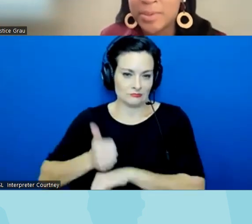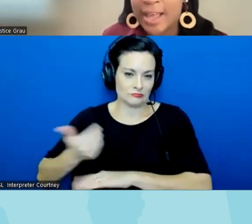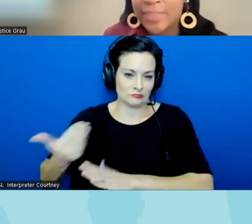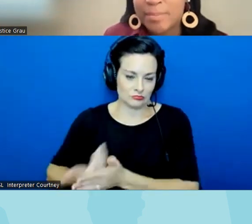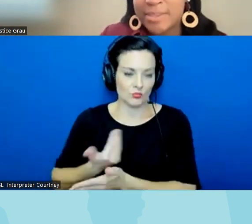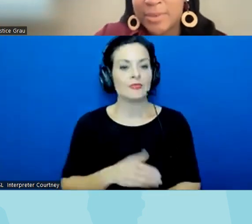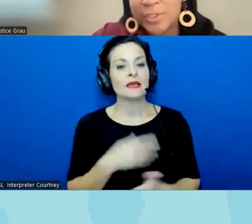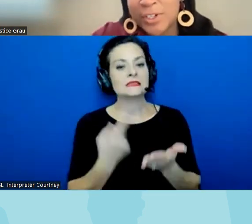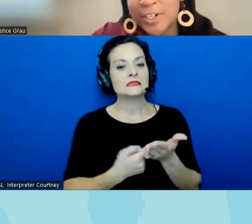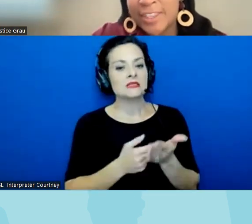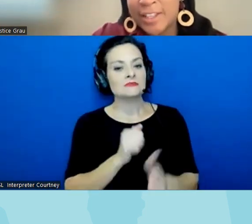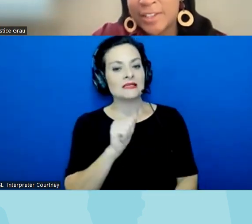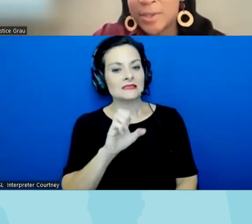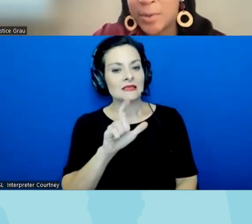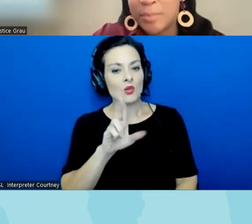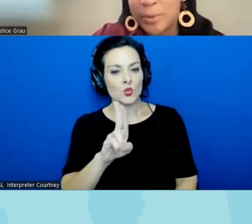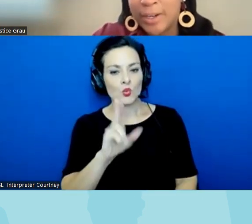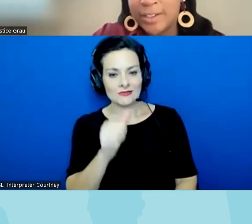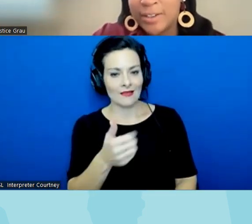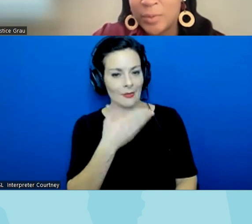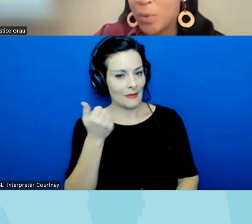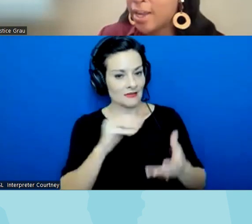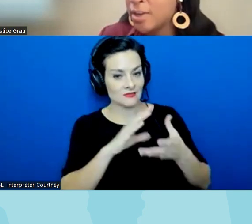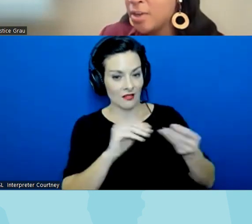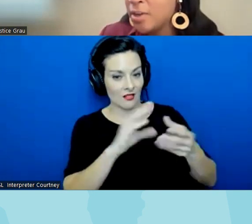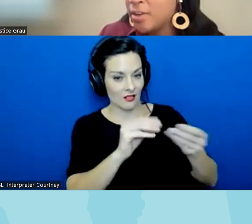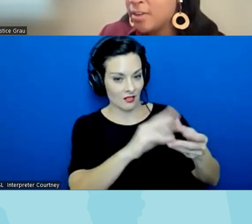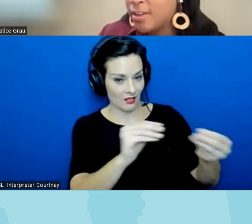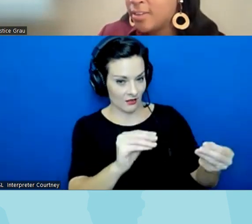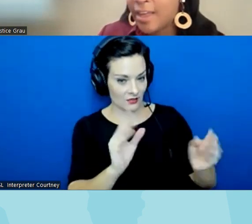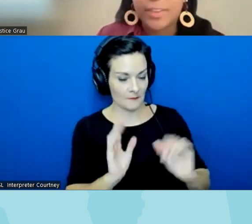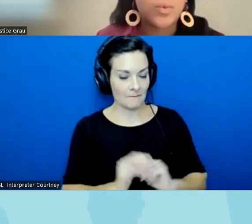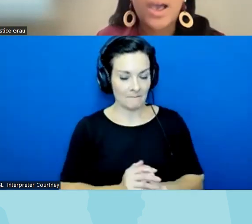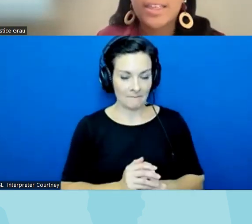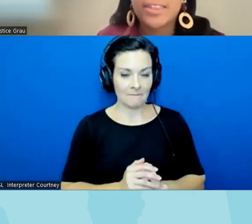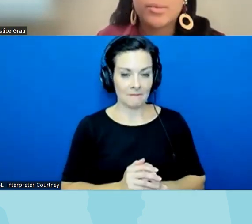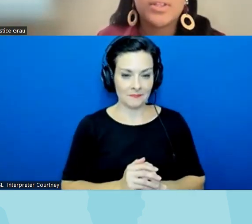is not the best messenger and I think that's so important why that like why the importance